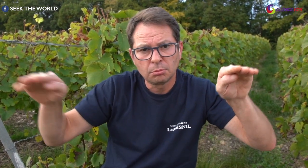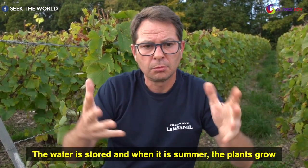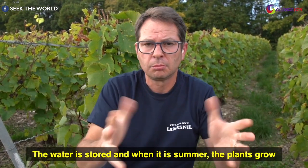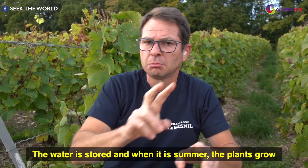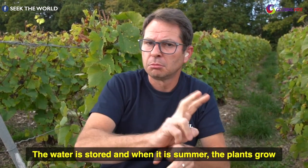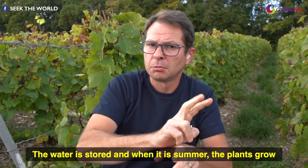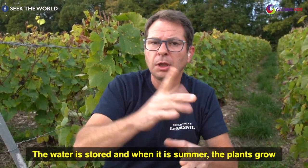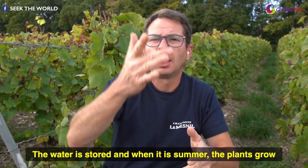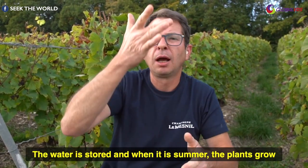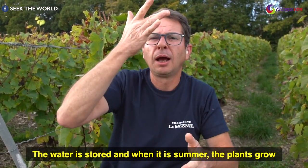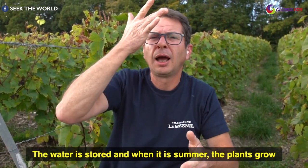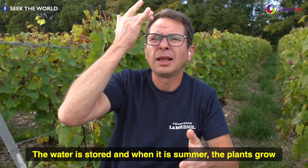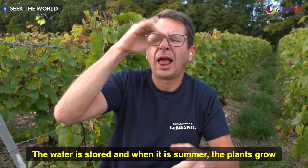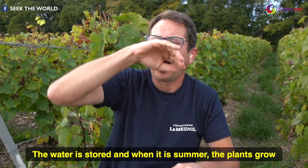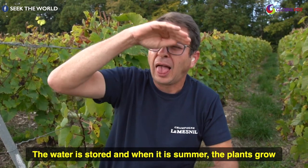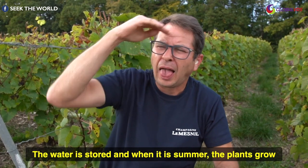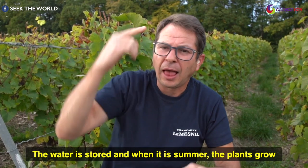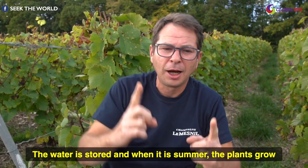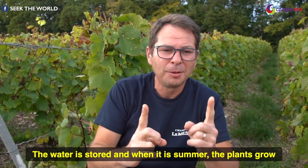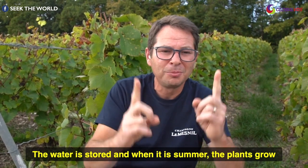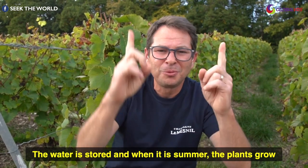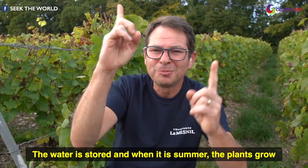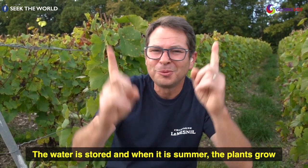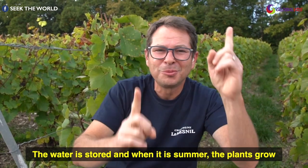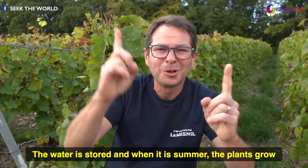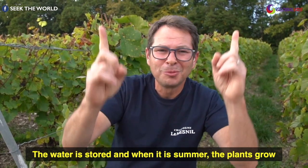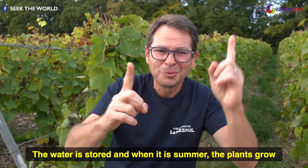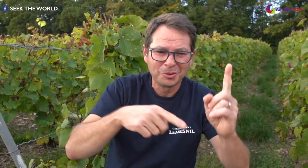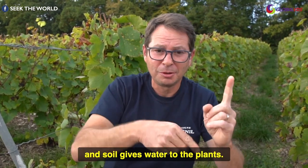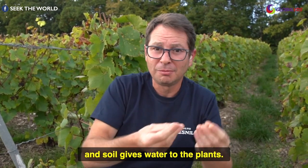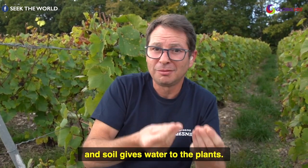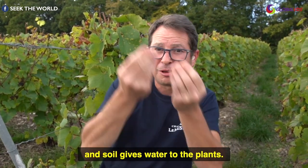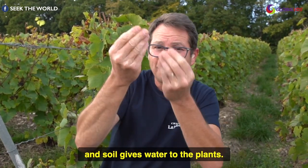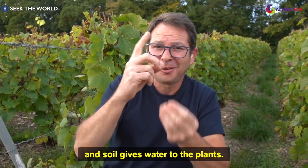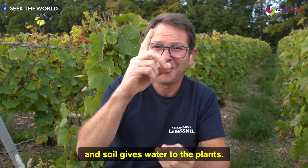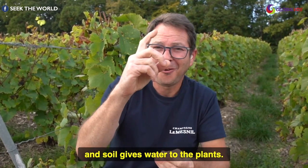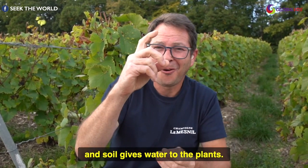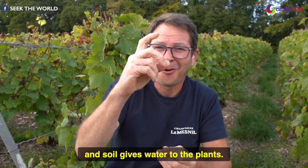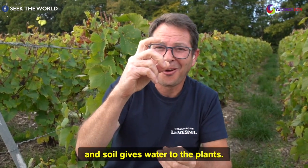the water is stored and when it is summer the plants grow and soil gives water to the plants